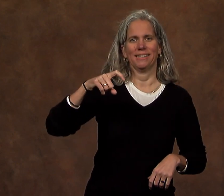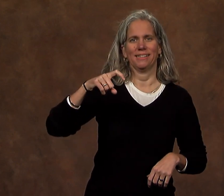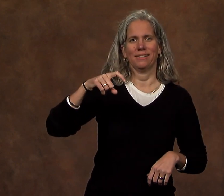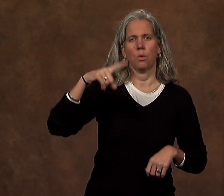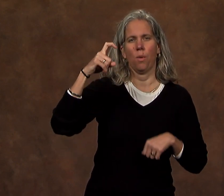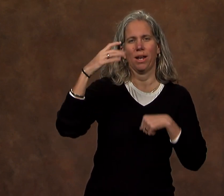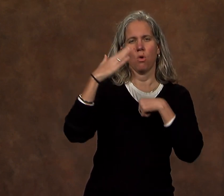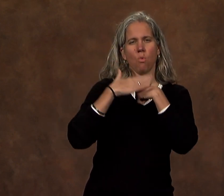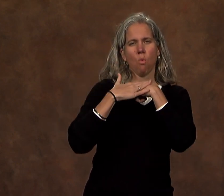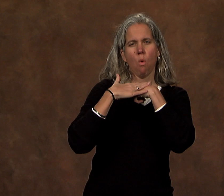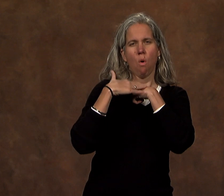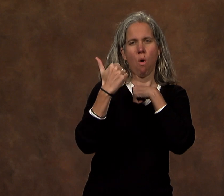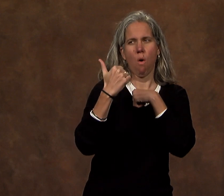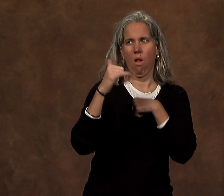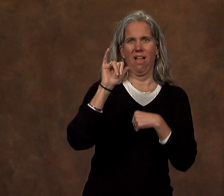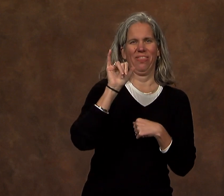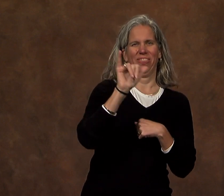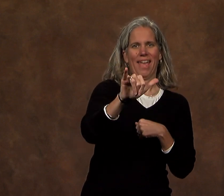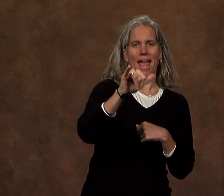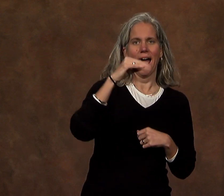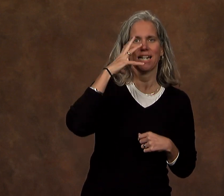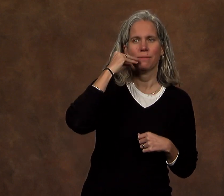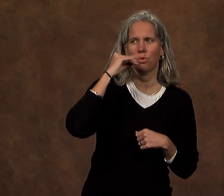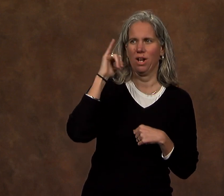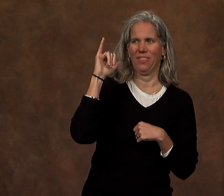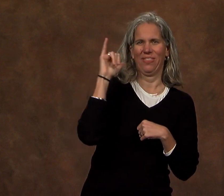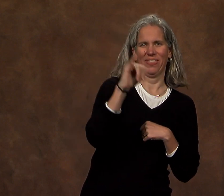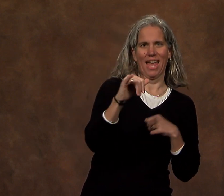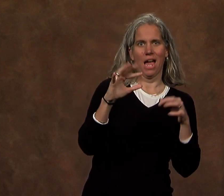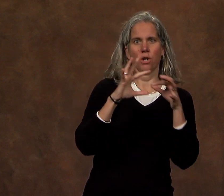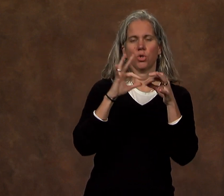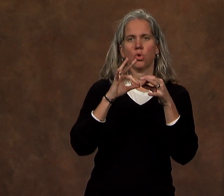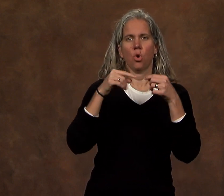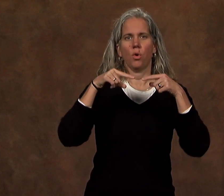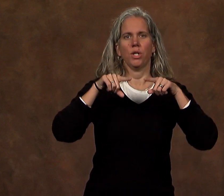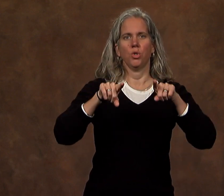This is the legacy and the experience that we must call upon during this time